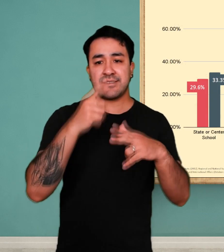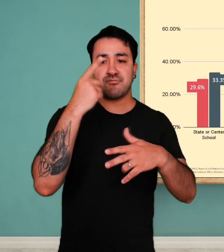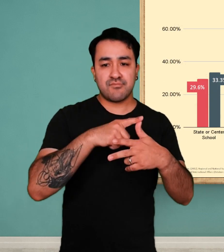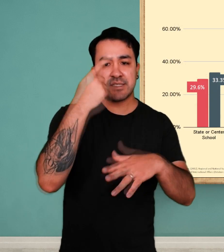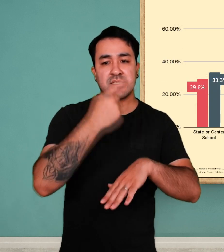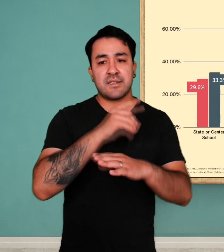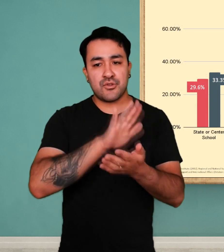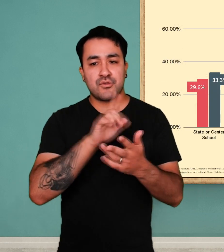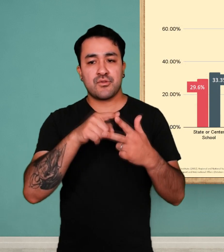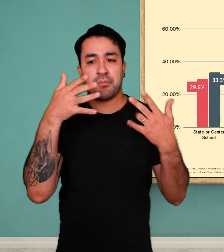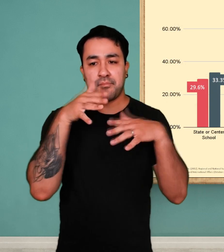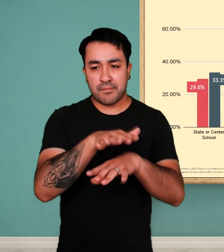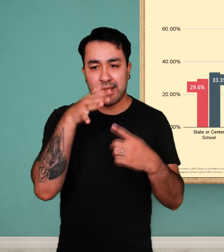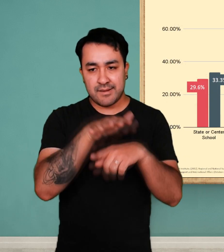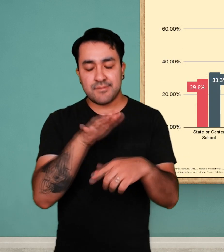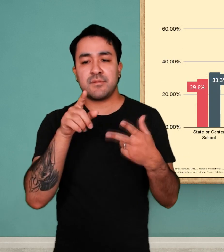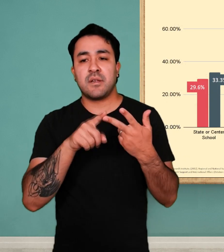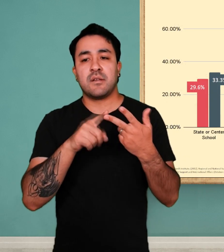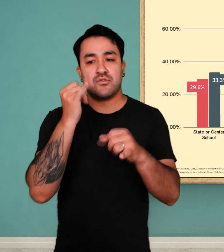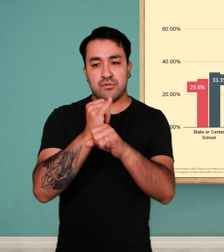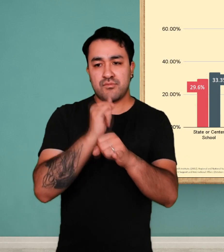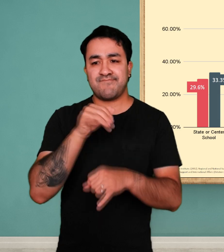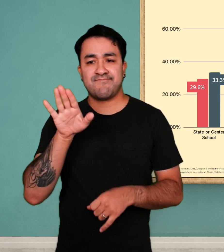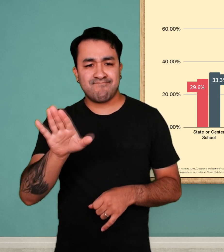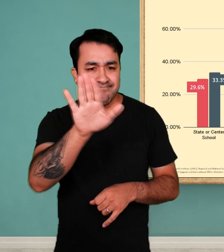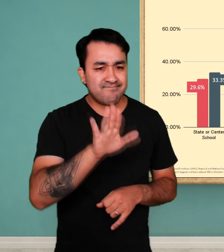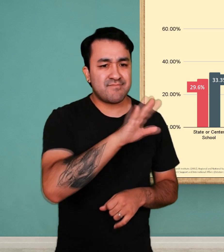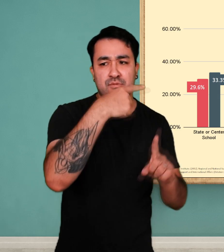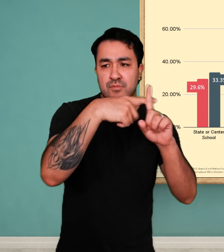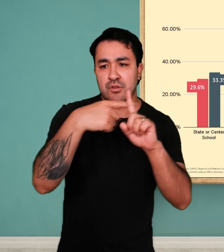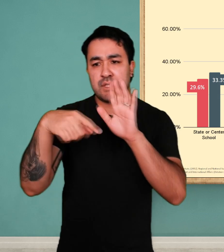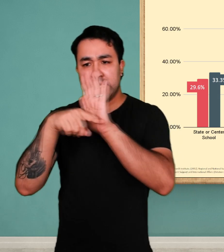To end this video, all three types of schooling are equal to the others.